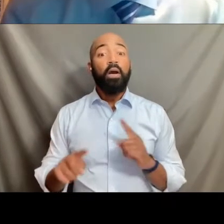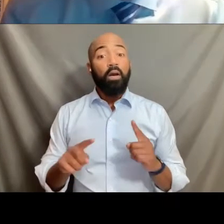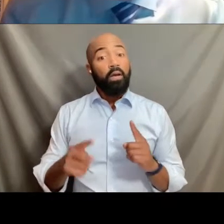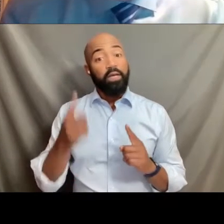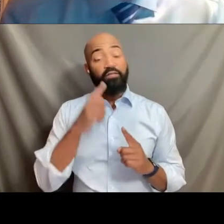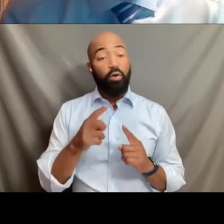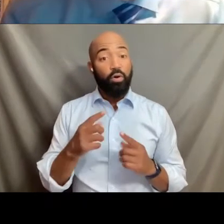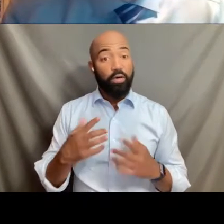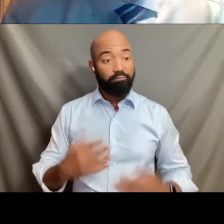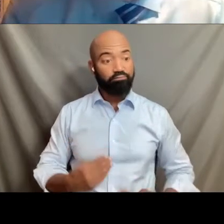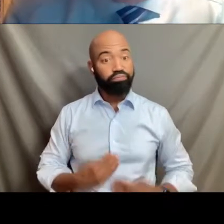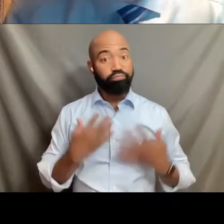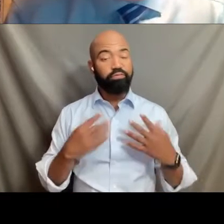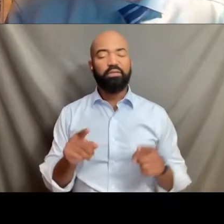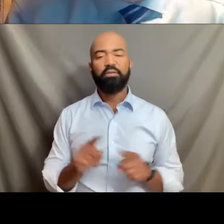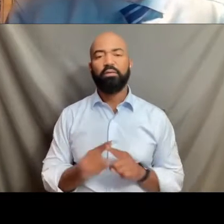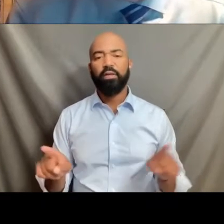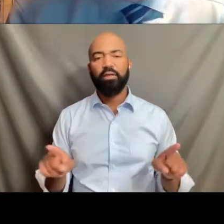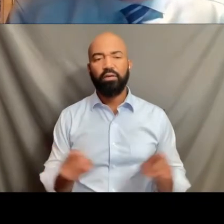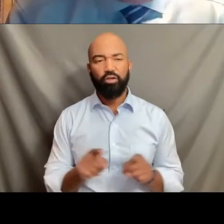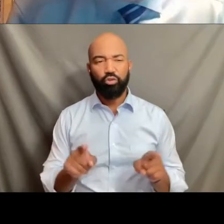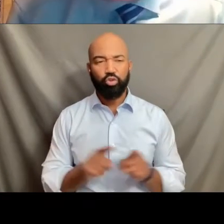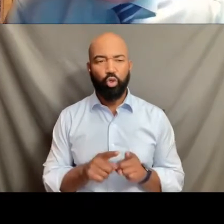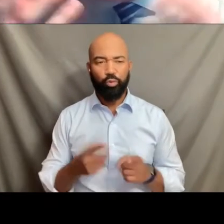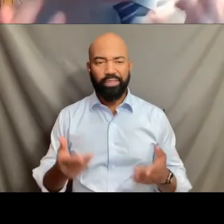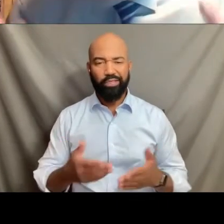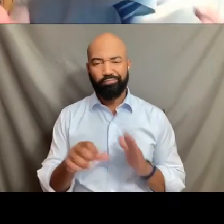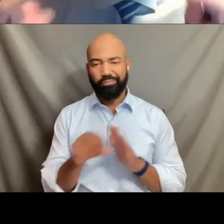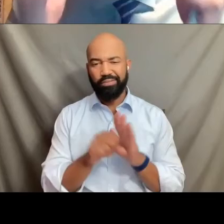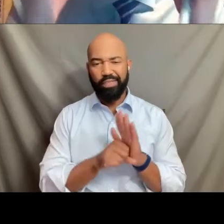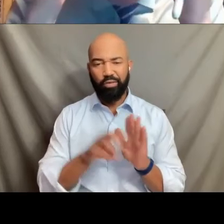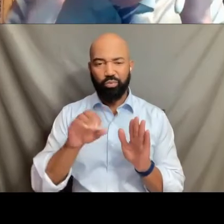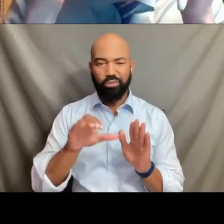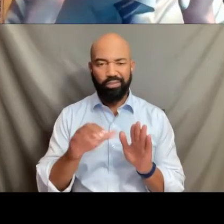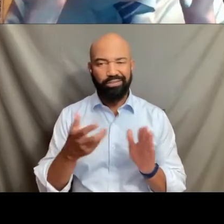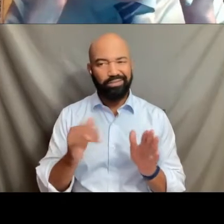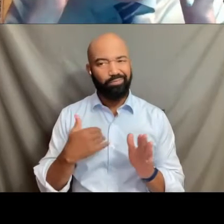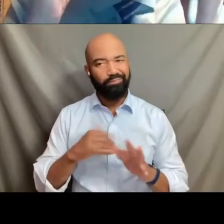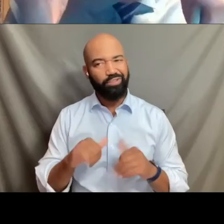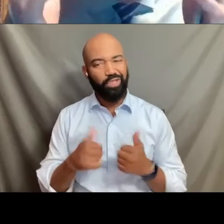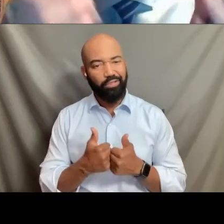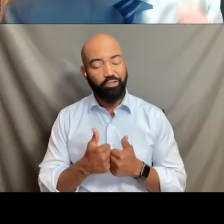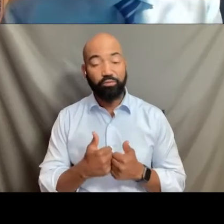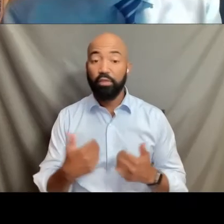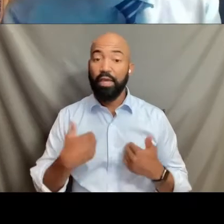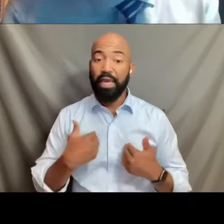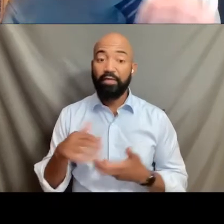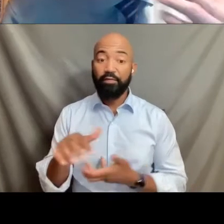we have continuing challenges right here in our states. Again, that combination of good news and reasons,